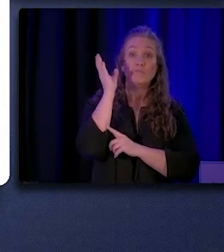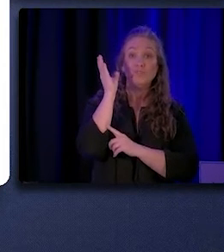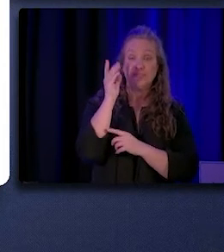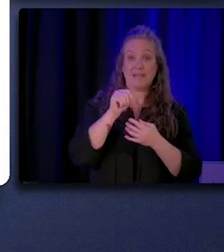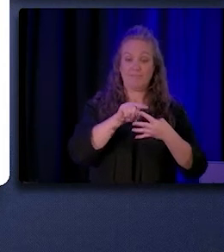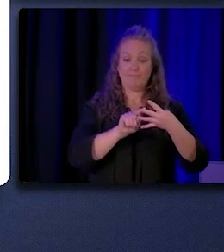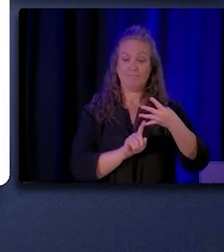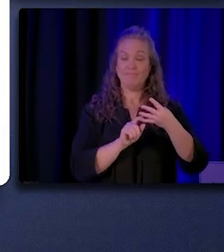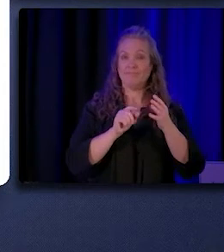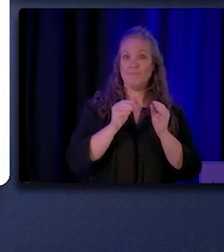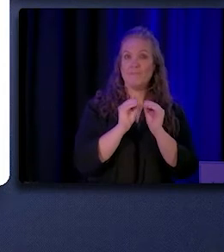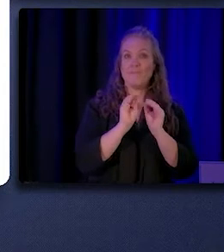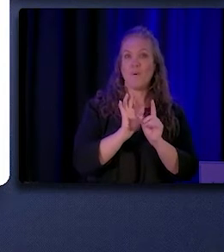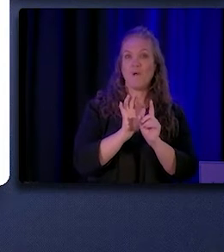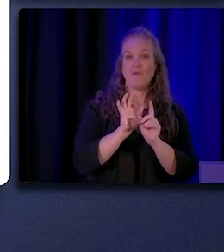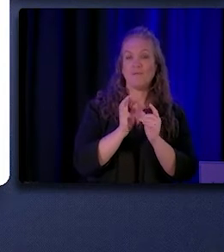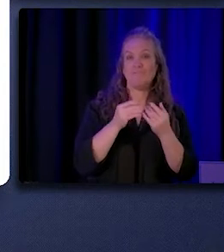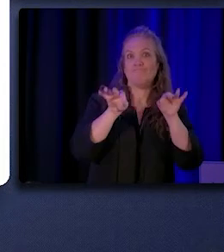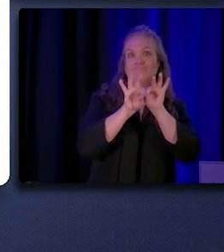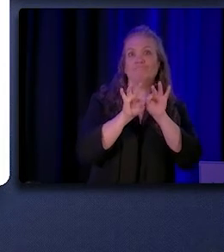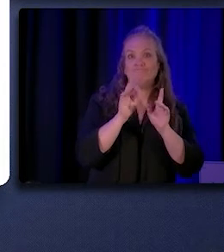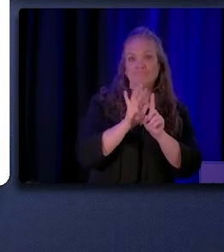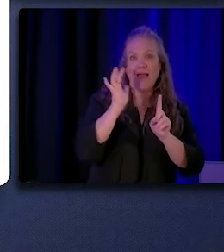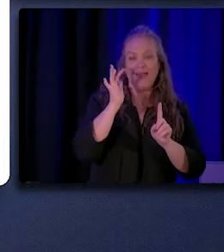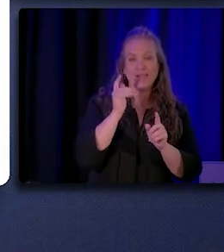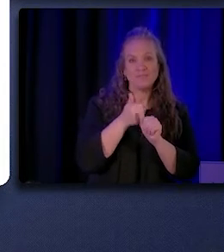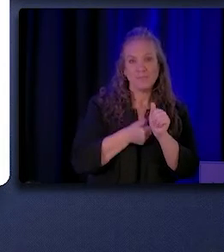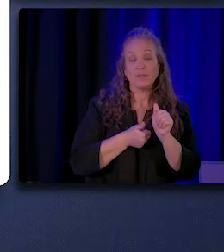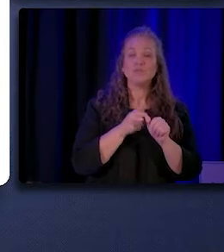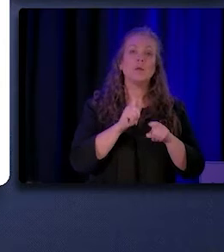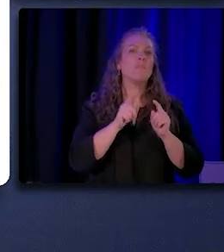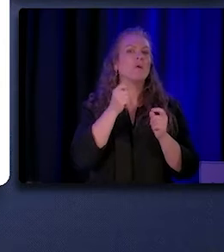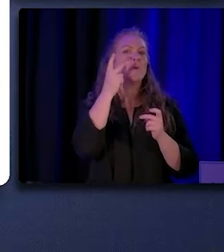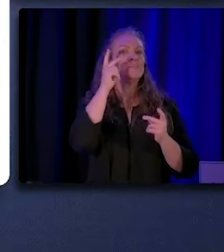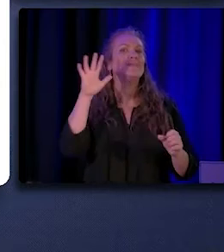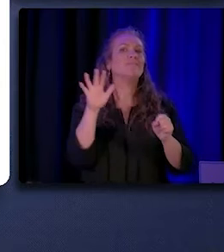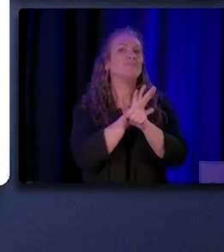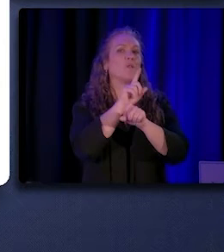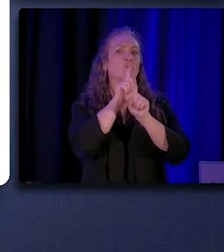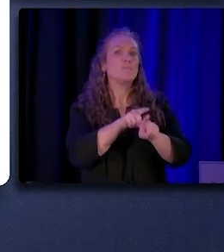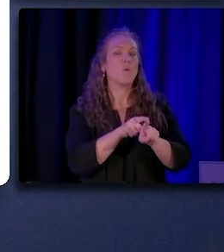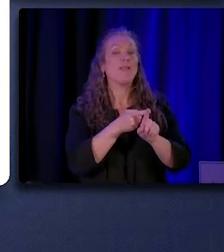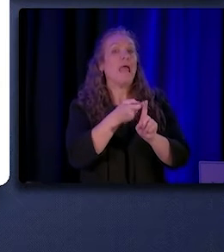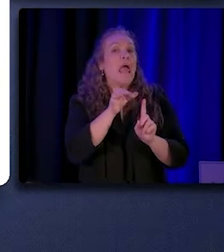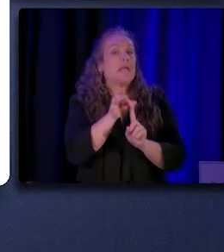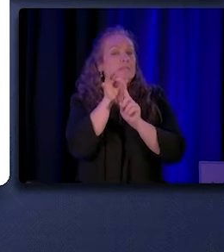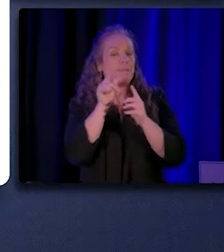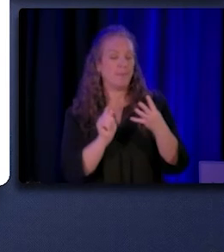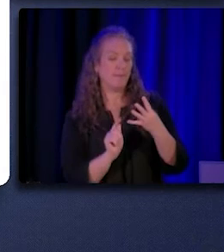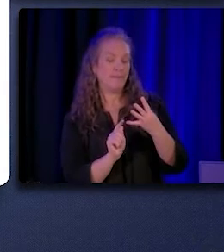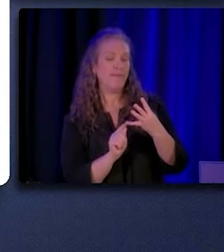but the full reports can also be found on CHCF'S website, with the exception of the employer interview report, which will be finished soon.